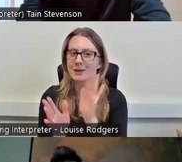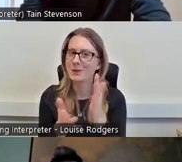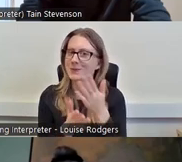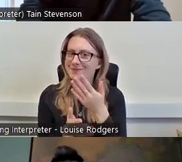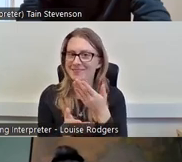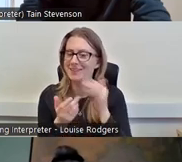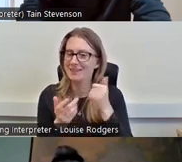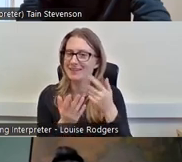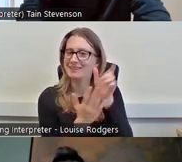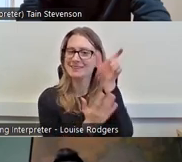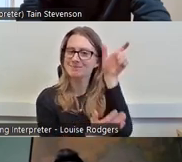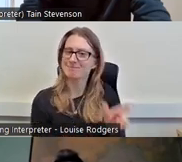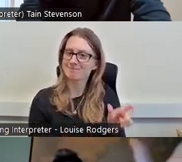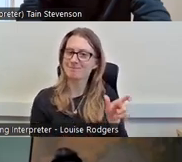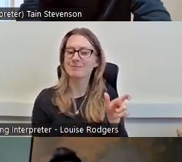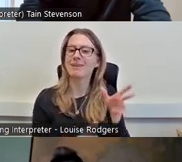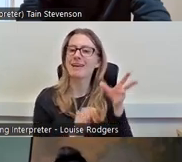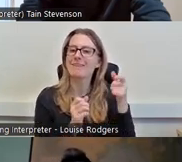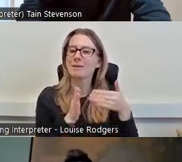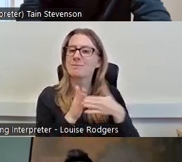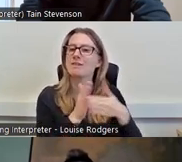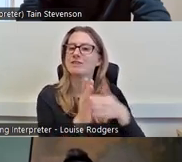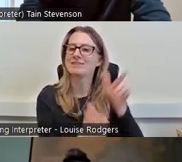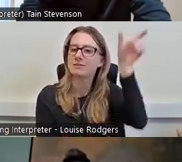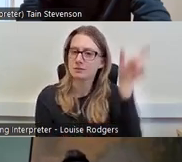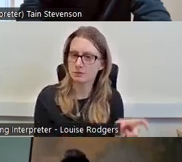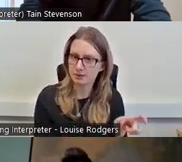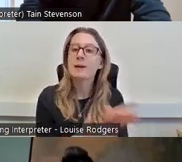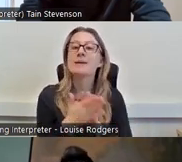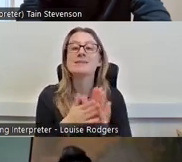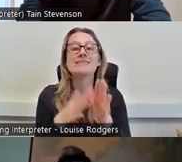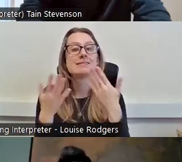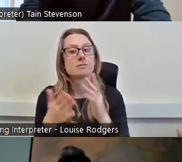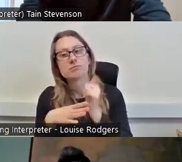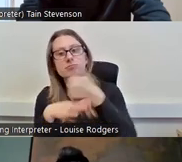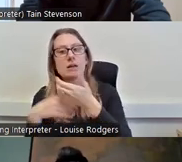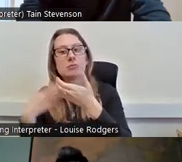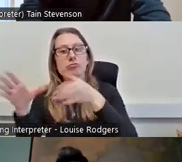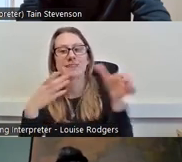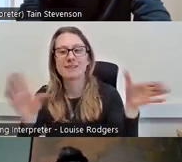there on the slide for you. When you go into your next breakout rooms you pick one barrier,